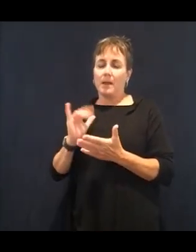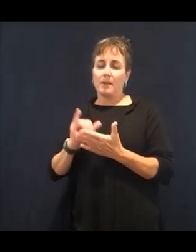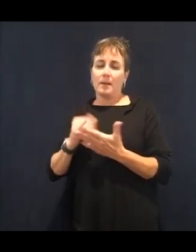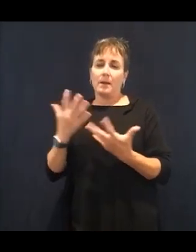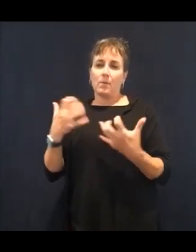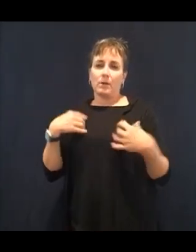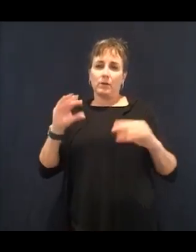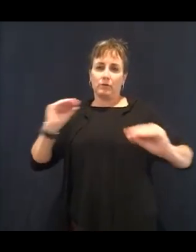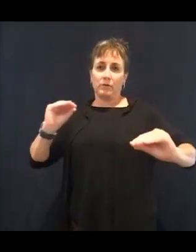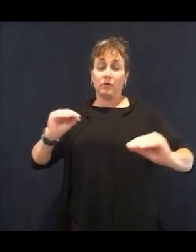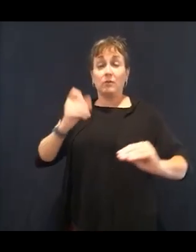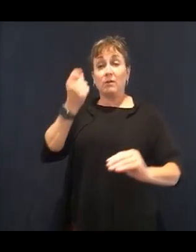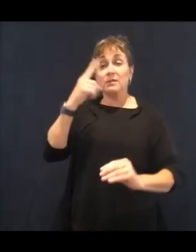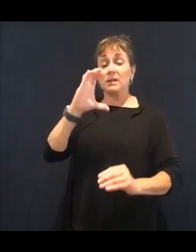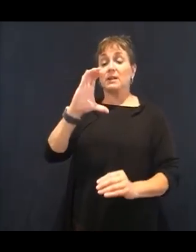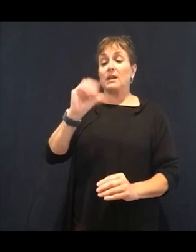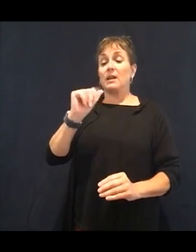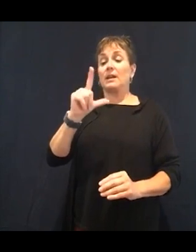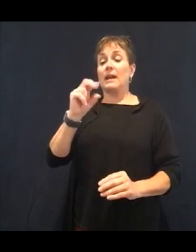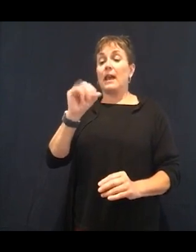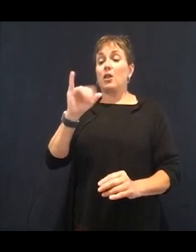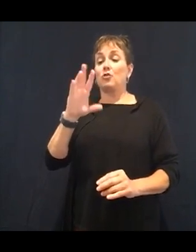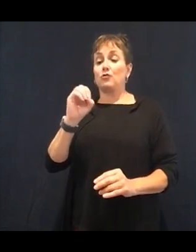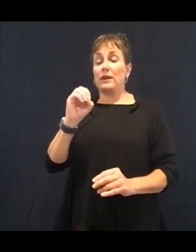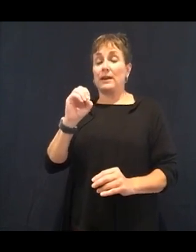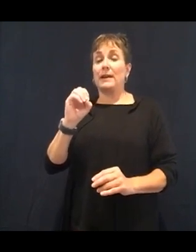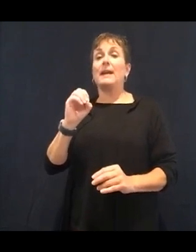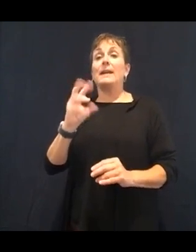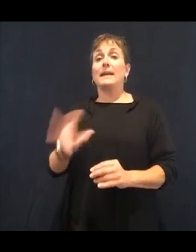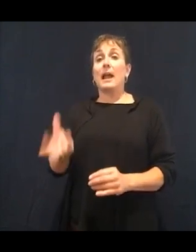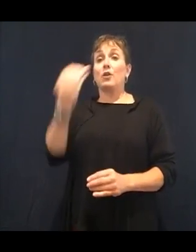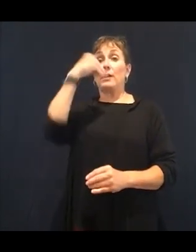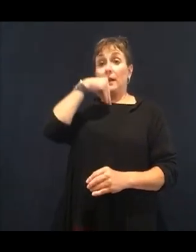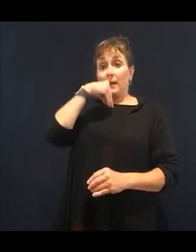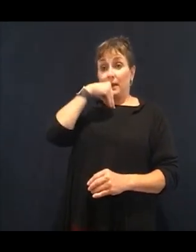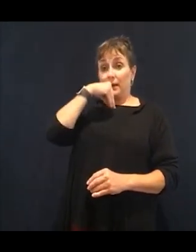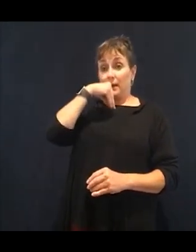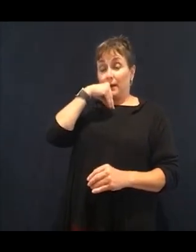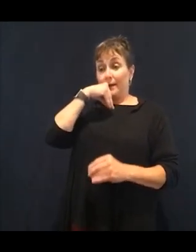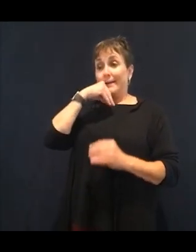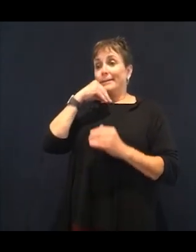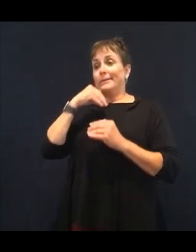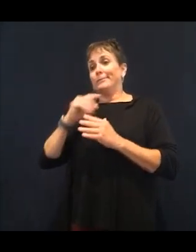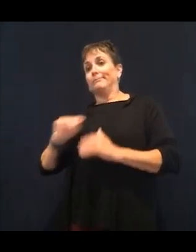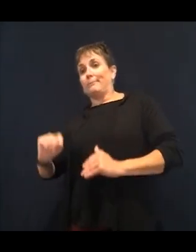And I know that used to be. Now, I've been in the health and wellness world for 26 years now,